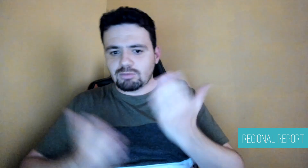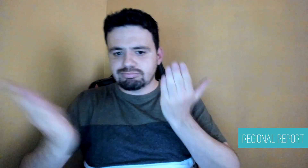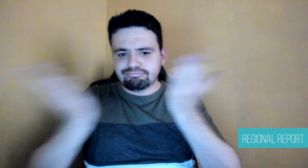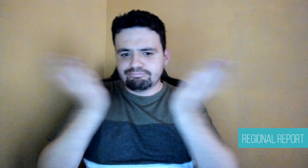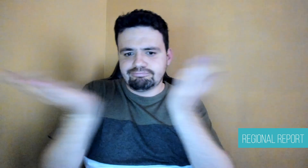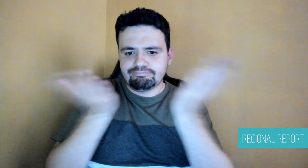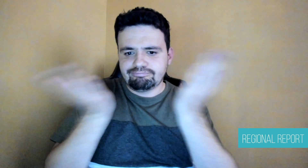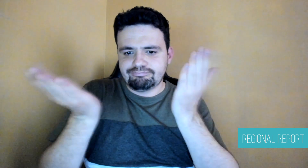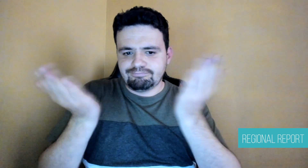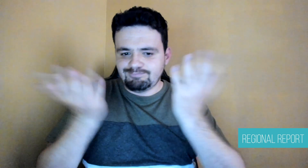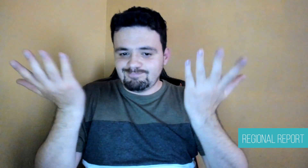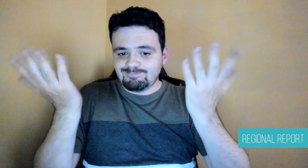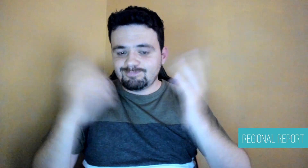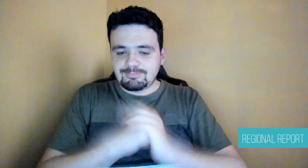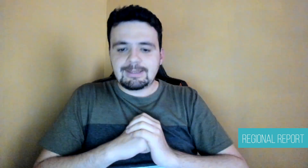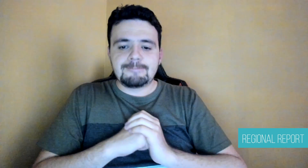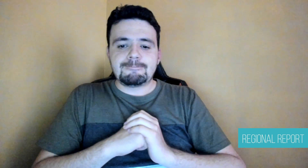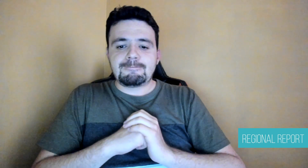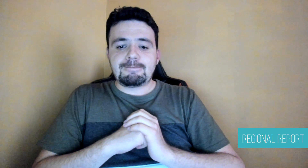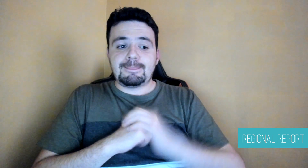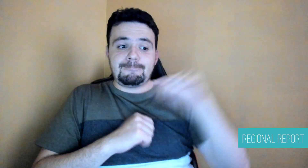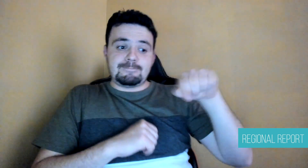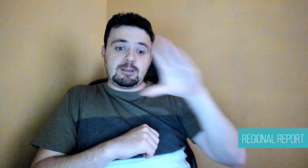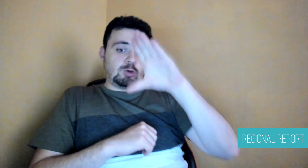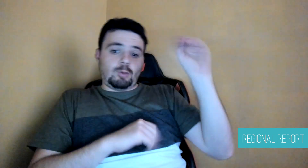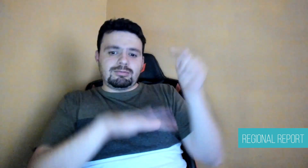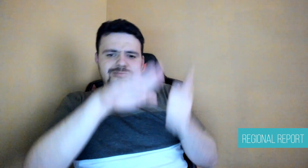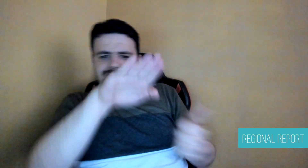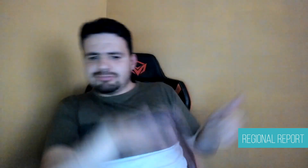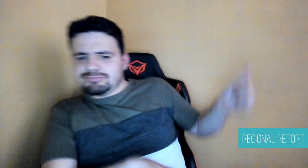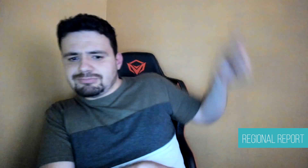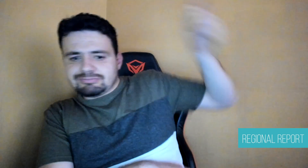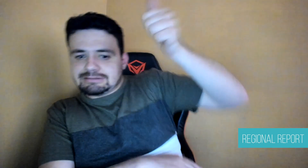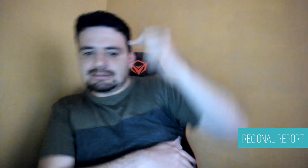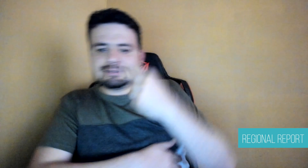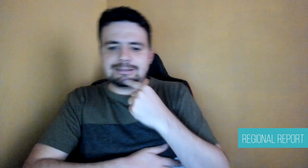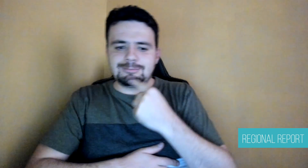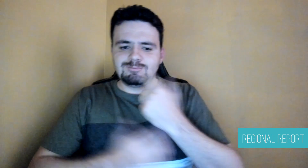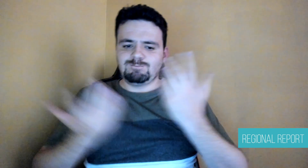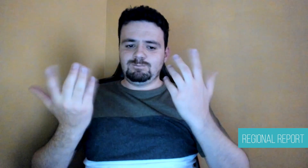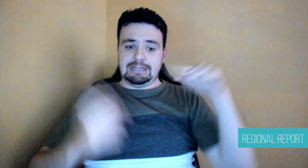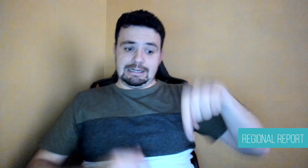Service explains,“We created this new service channel